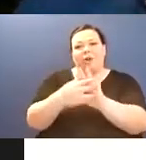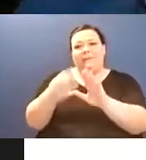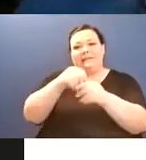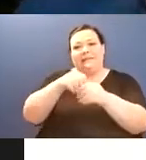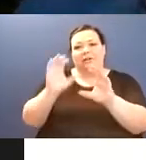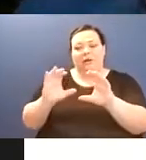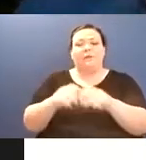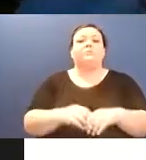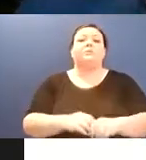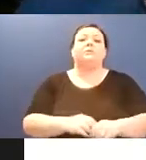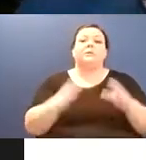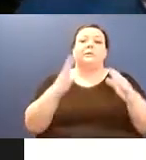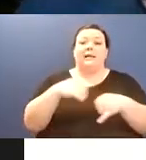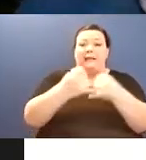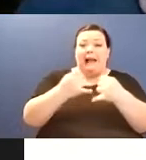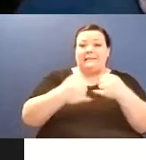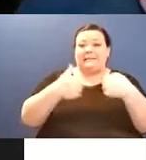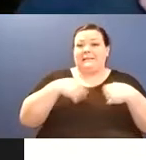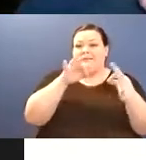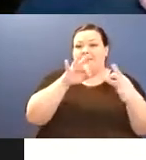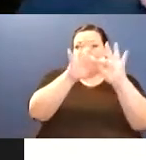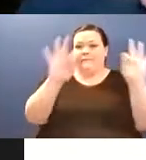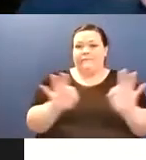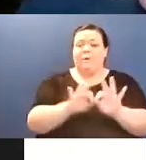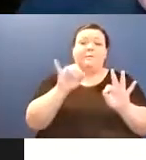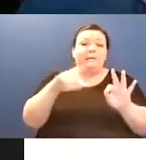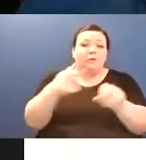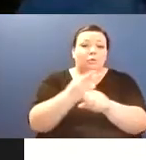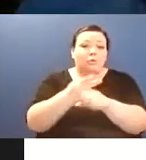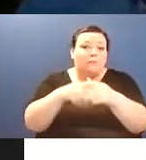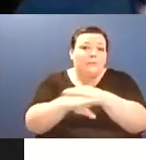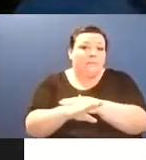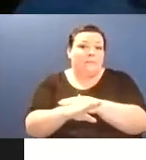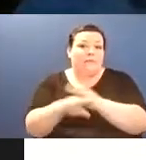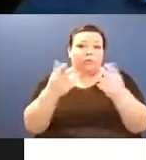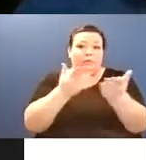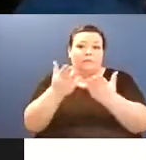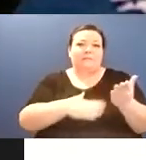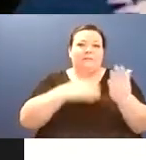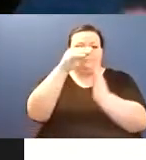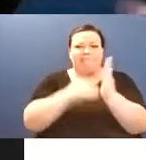copy which Gwen has posted in the chat and with that said, Gwen would you like to read us a poem?